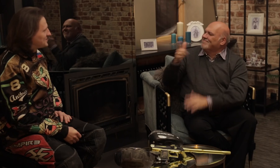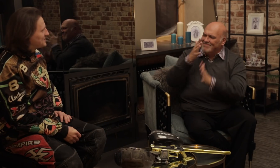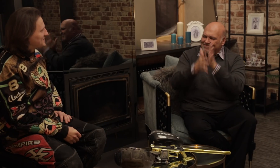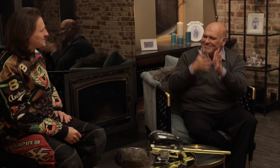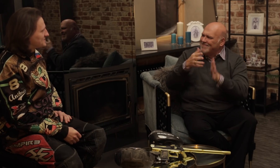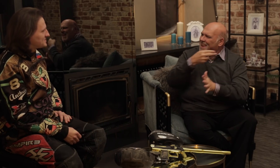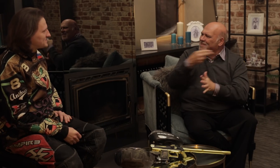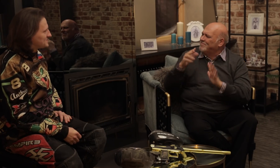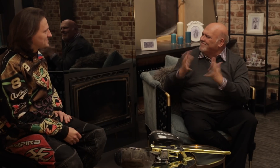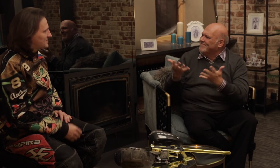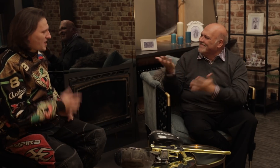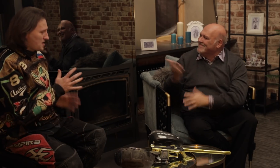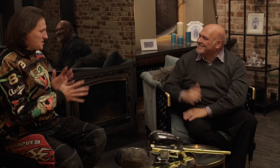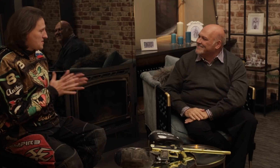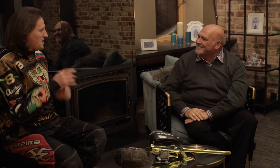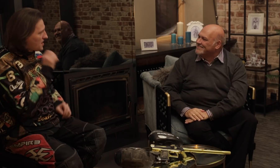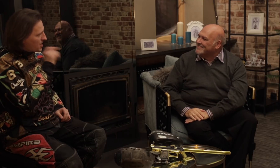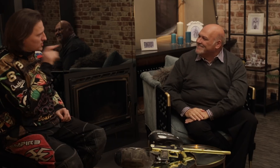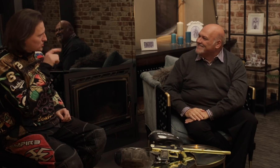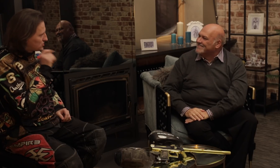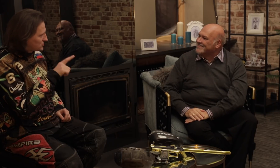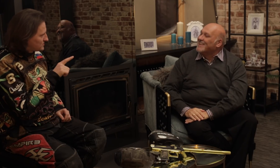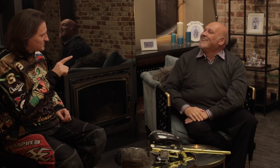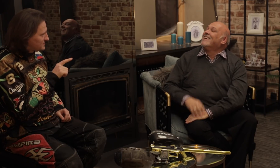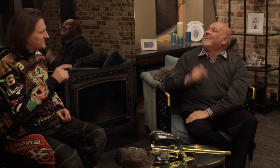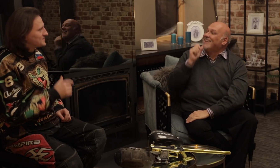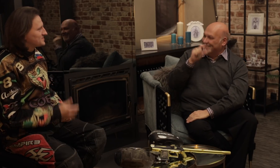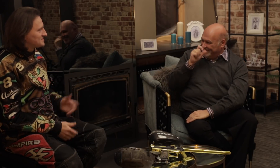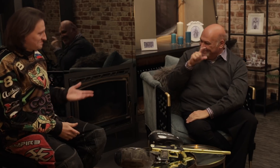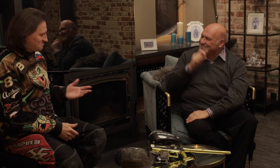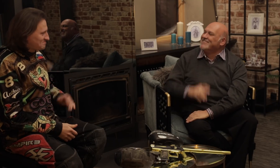What is your name sign? My sign name is this: (shows name sign) (mimics name sign)